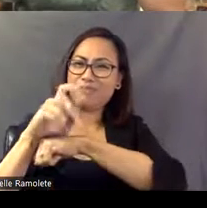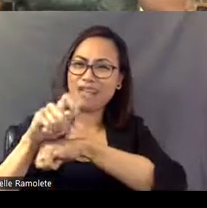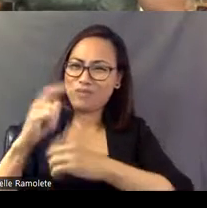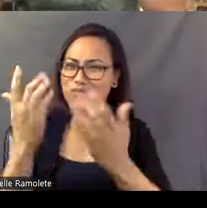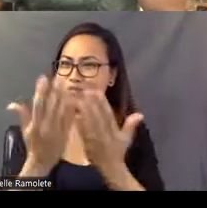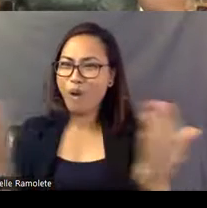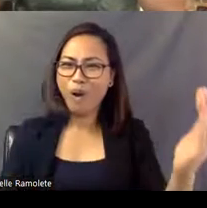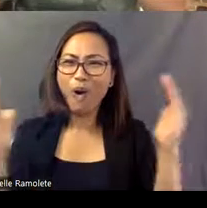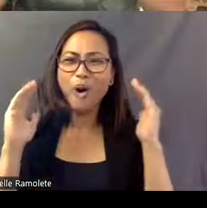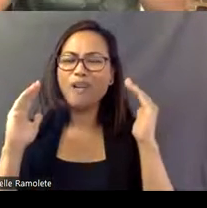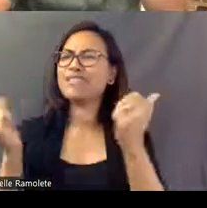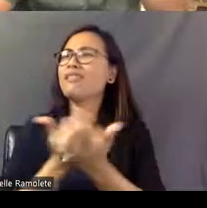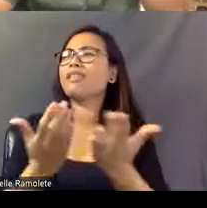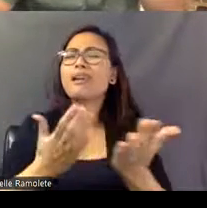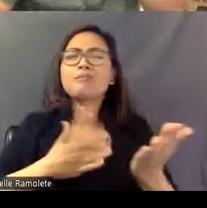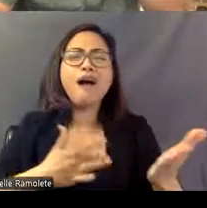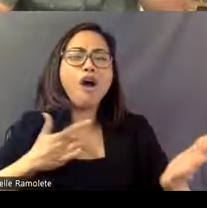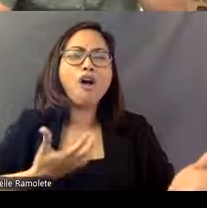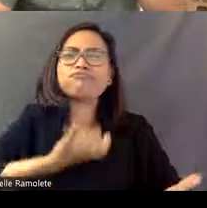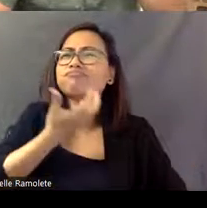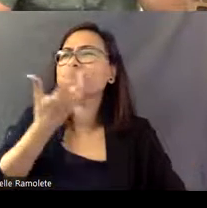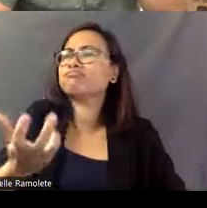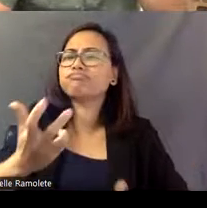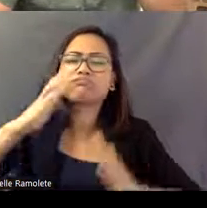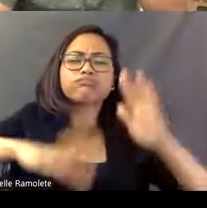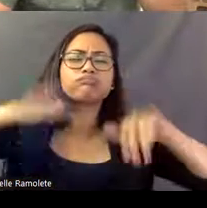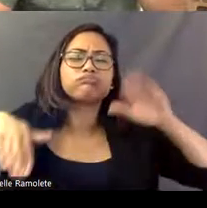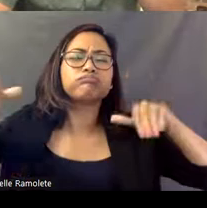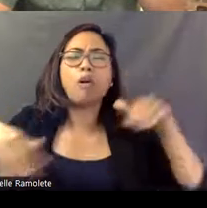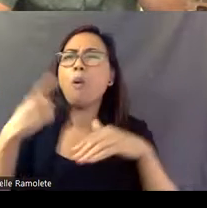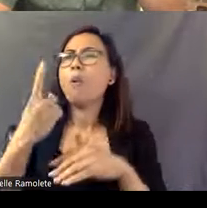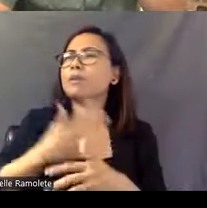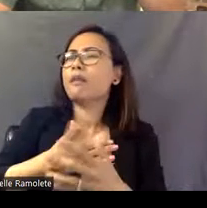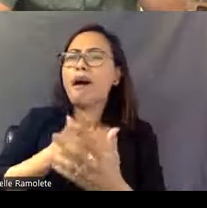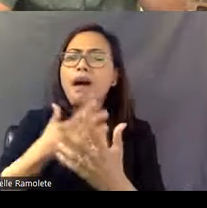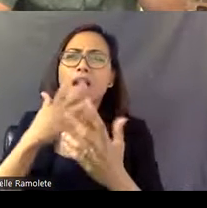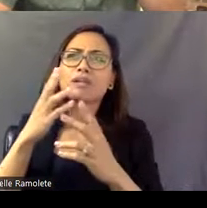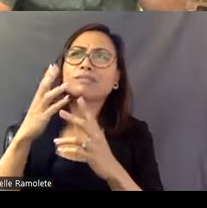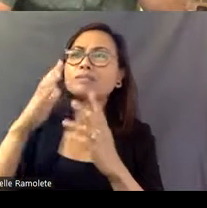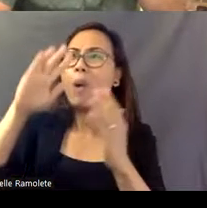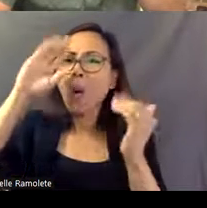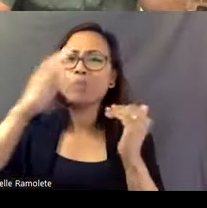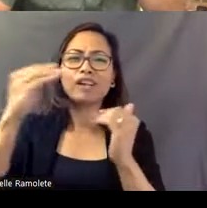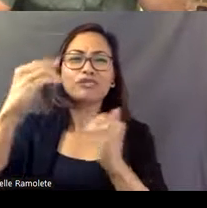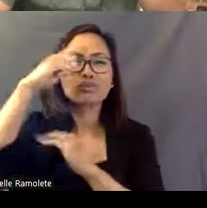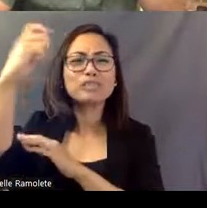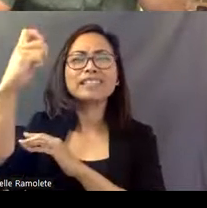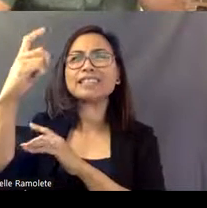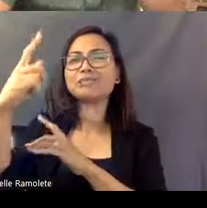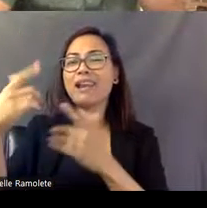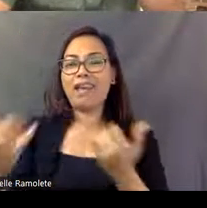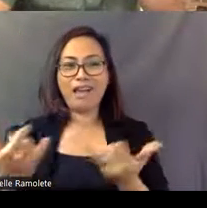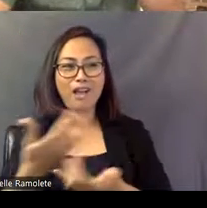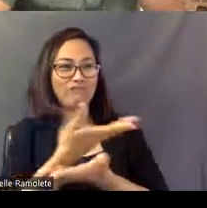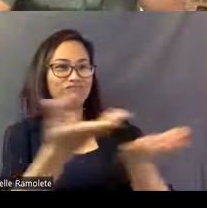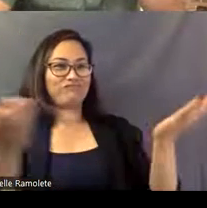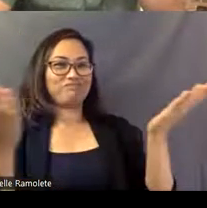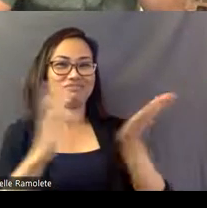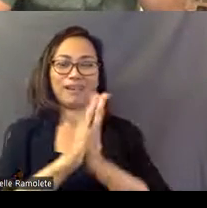I created and drawed and sculptured and built walls and everything and was in my heart.